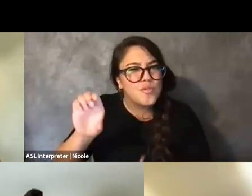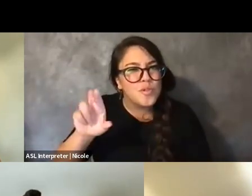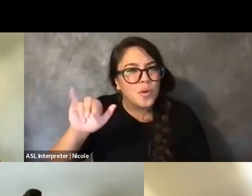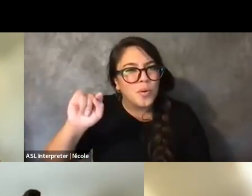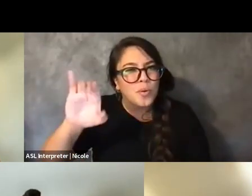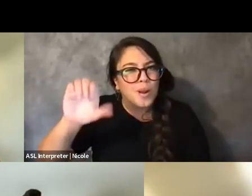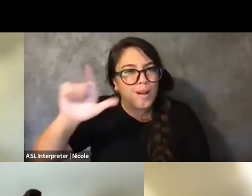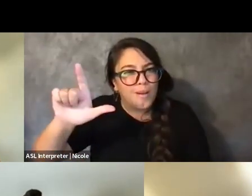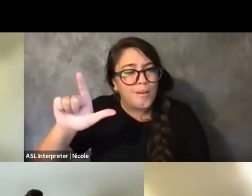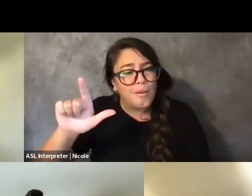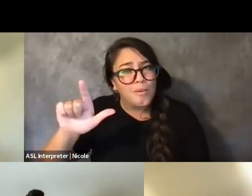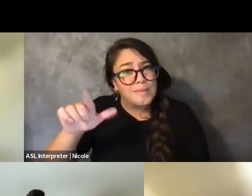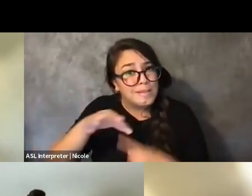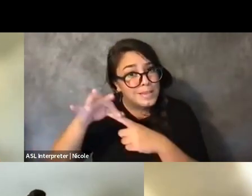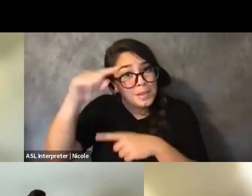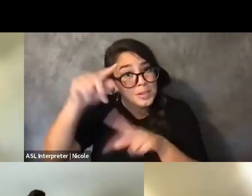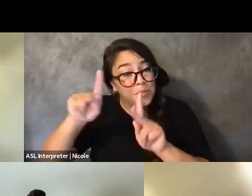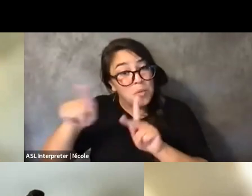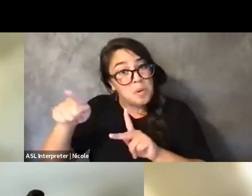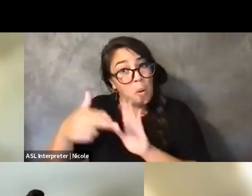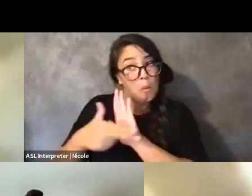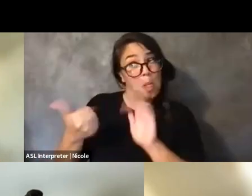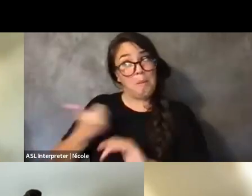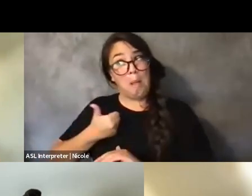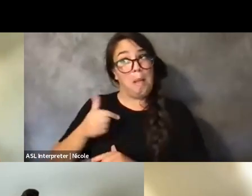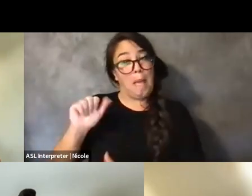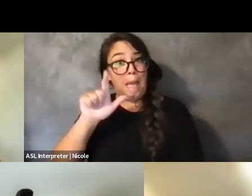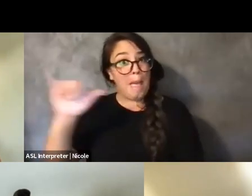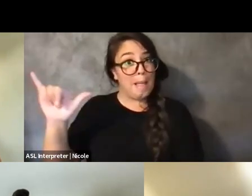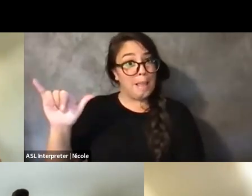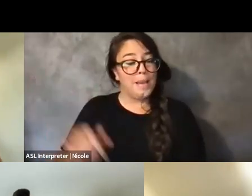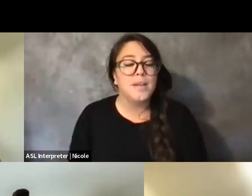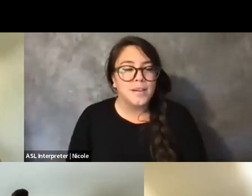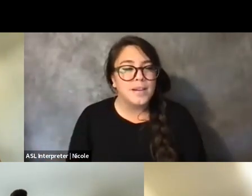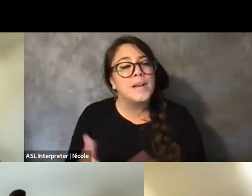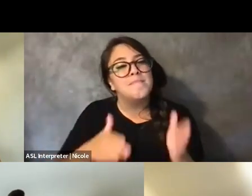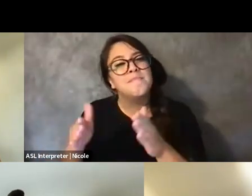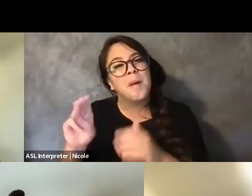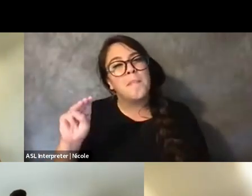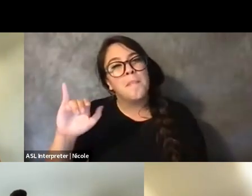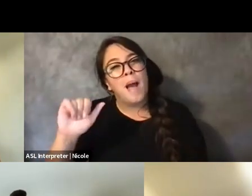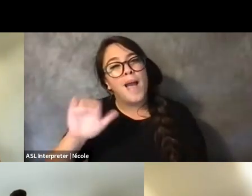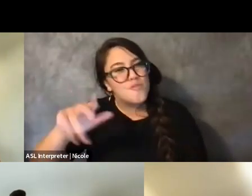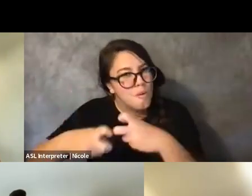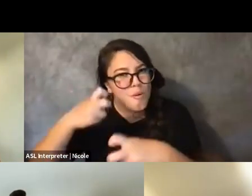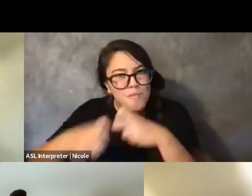And then, Mia, for you, the issue, like, of living in big cities as a person with a disability.